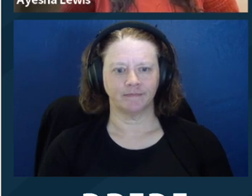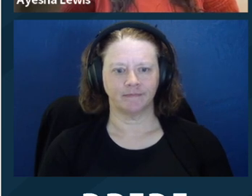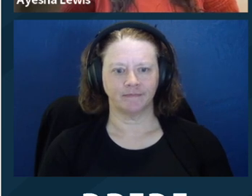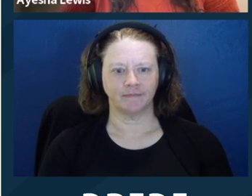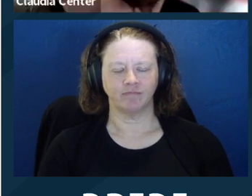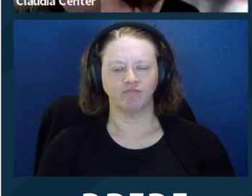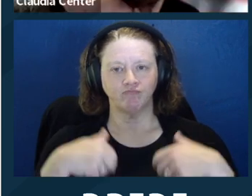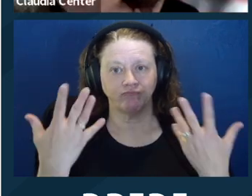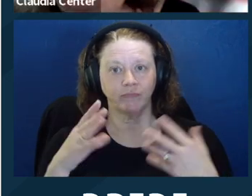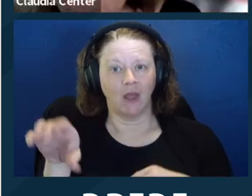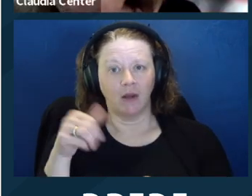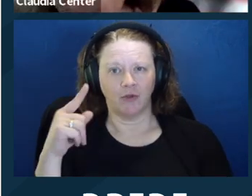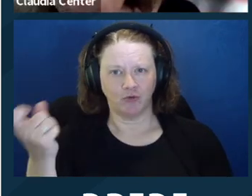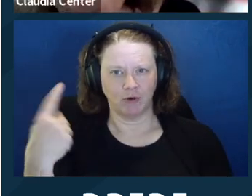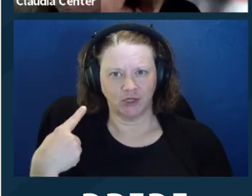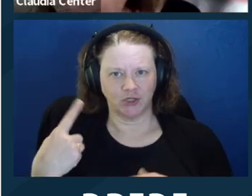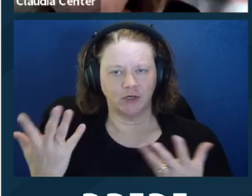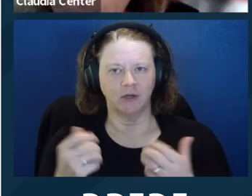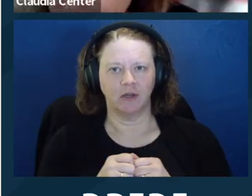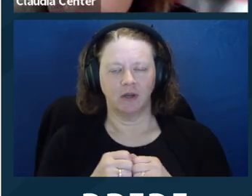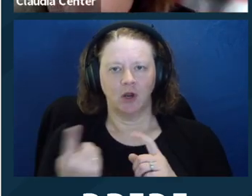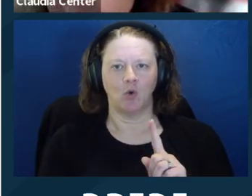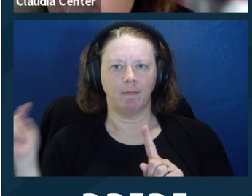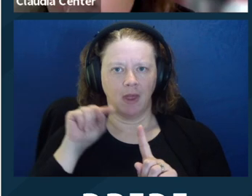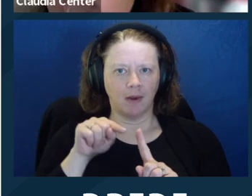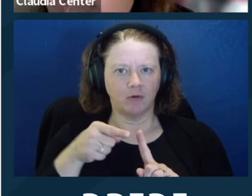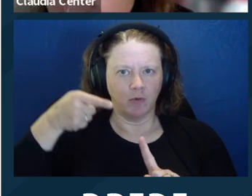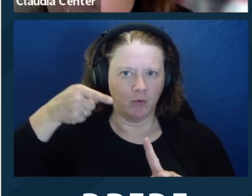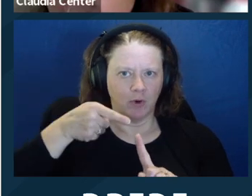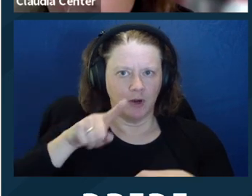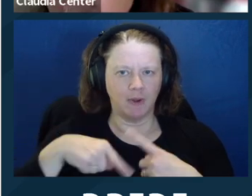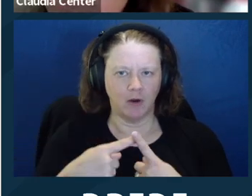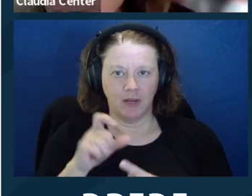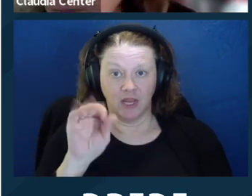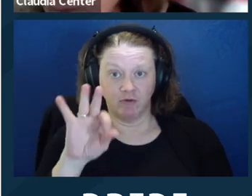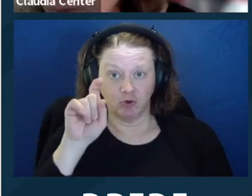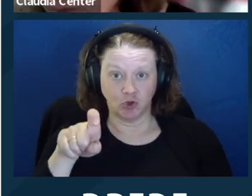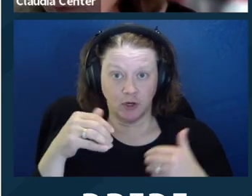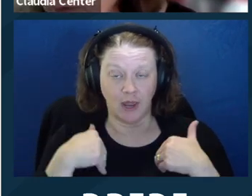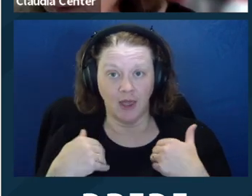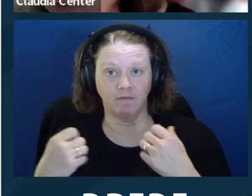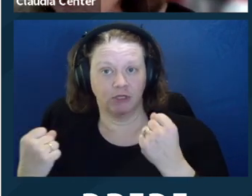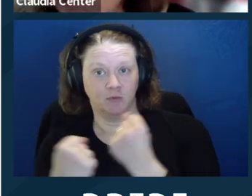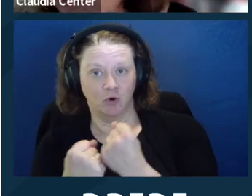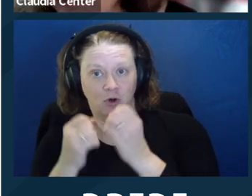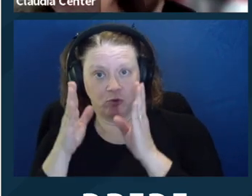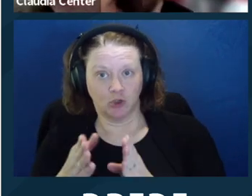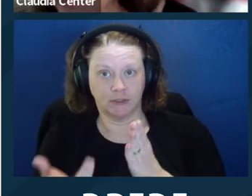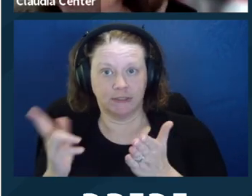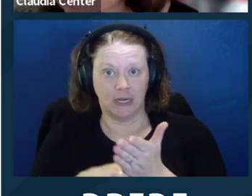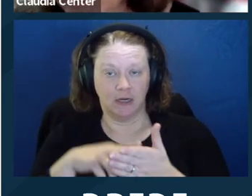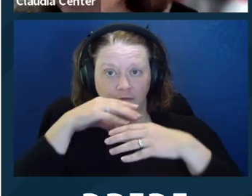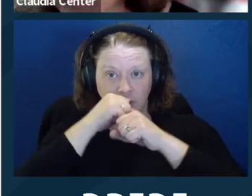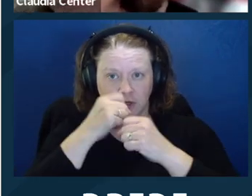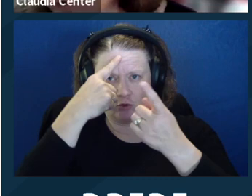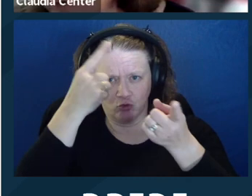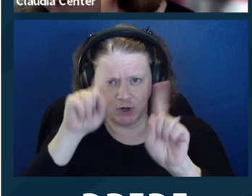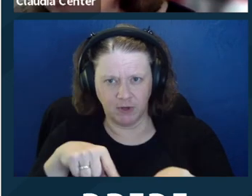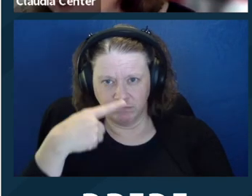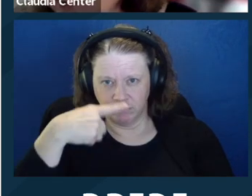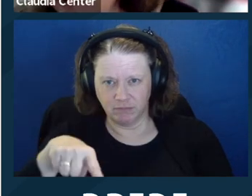So another question is circling back to the point on whether to have